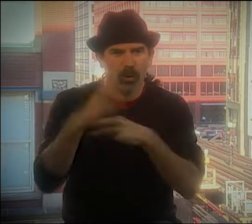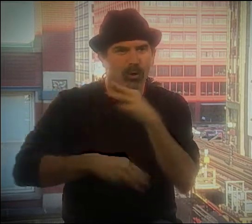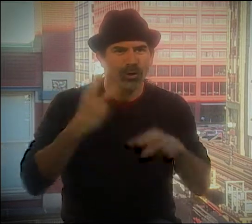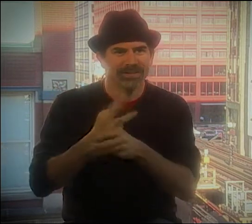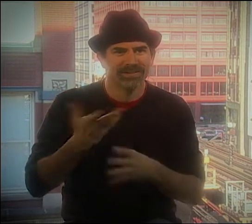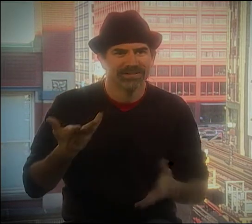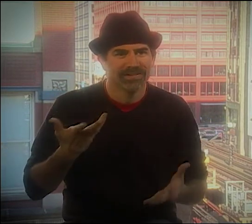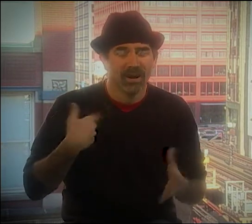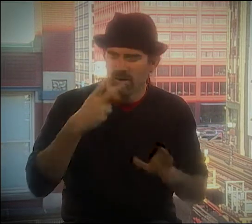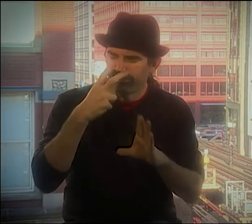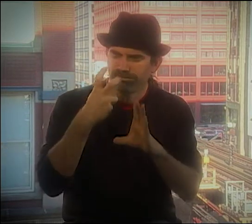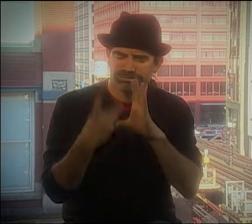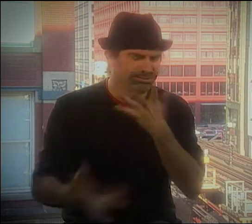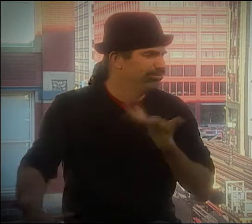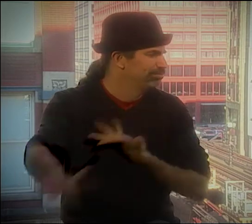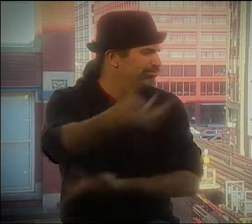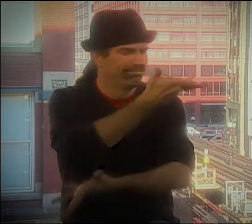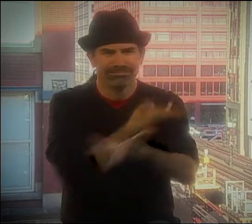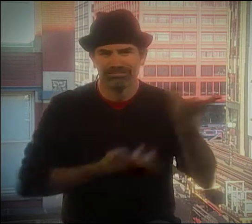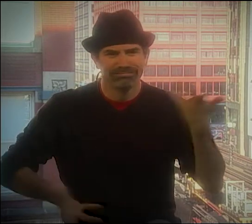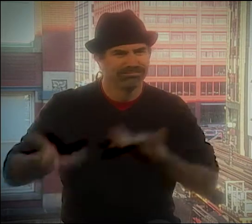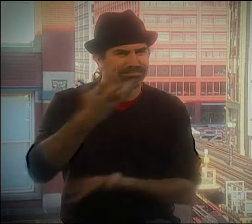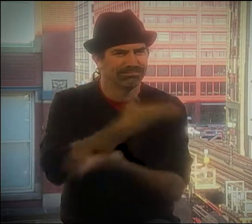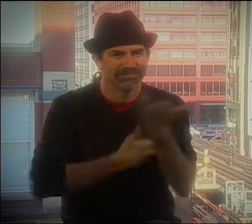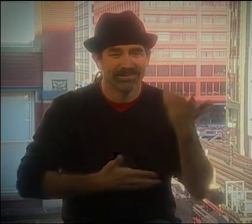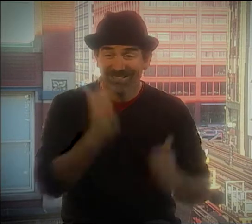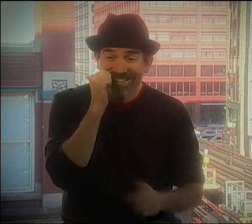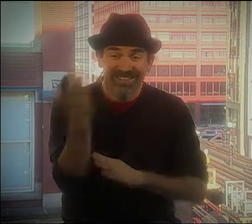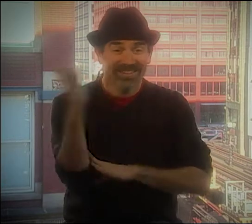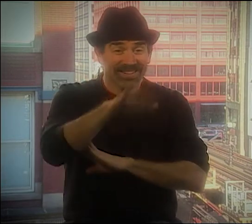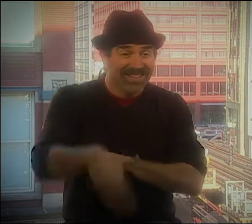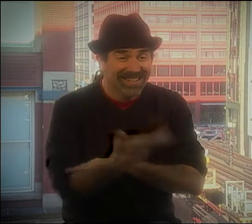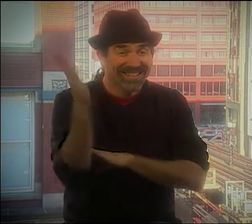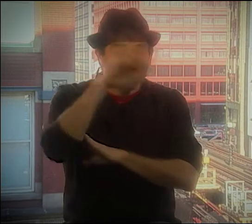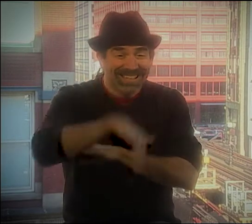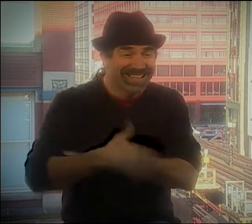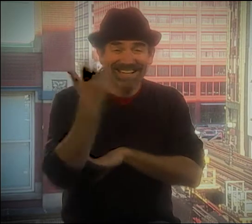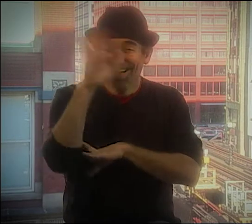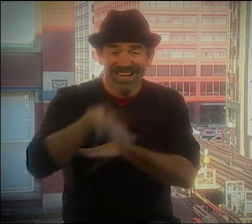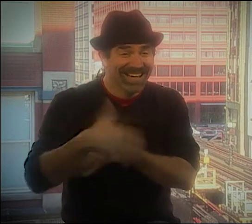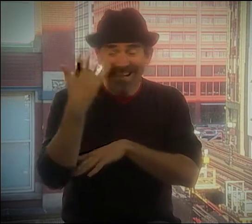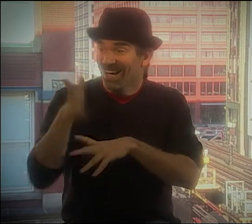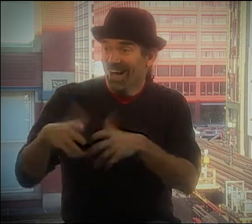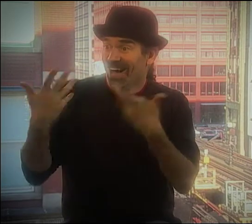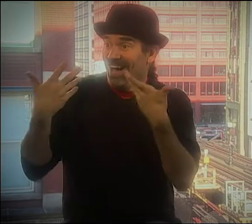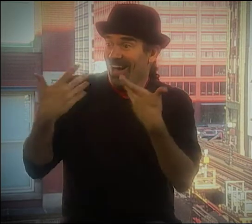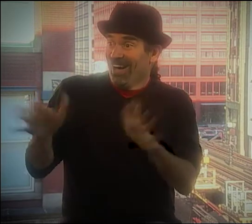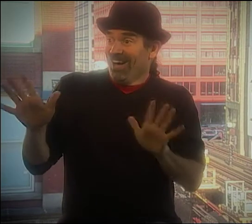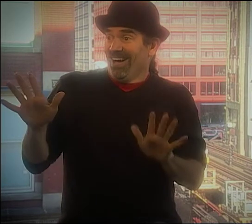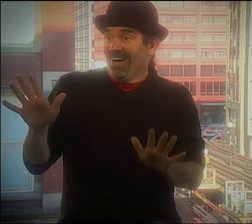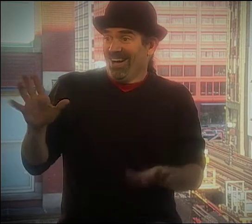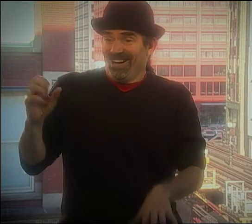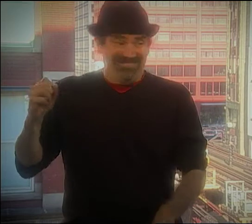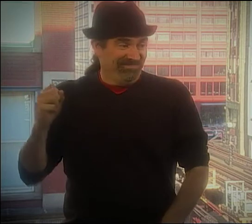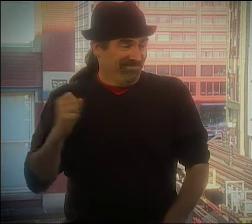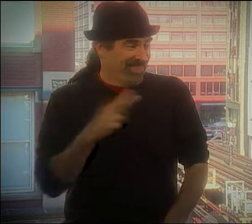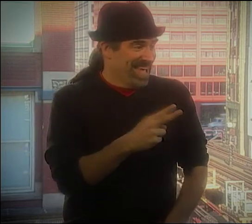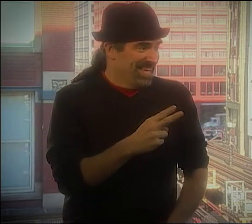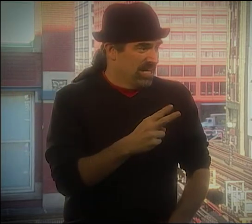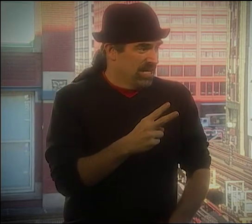AND WHAT A DIFFERENCE! THERE 24 HOURS, DAY IN AND DAY OUT WITH JUST DEAF PEOPLE